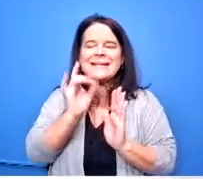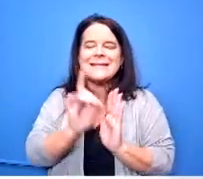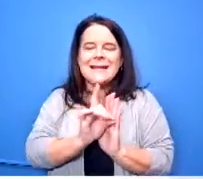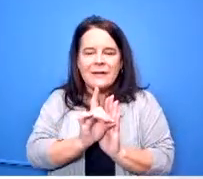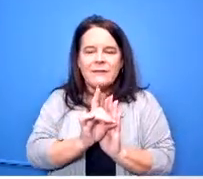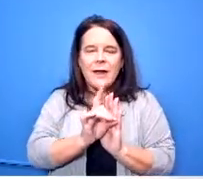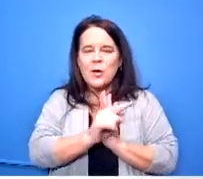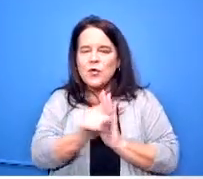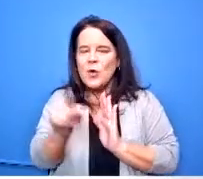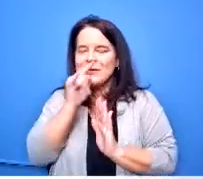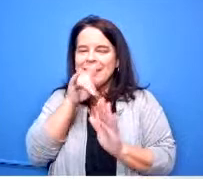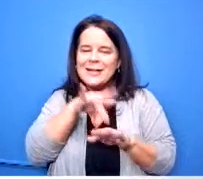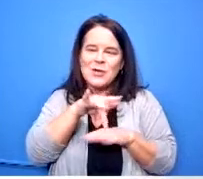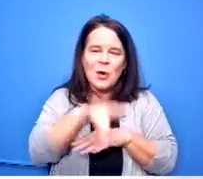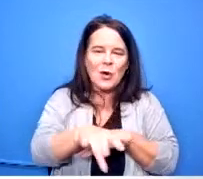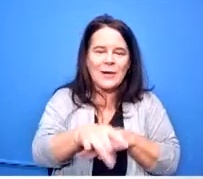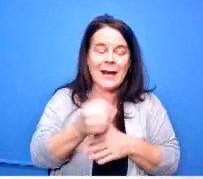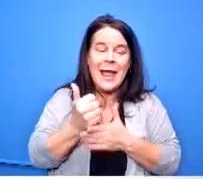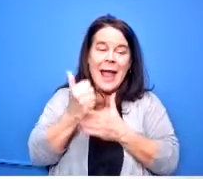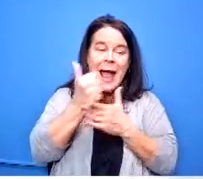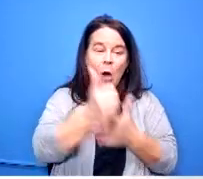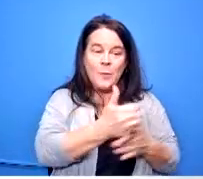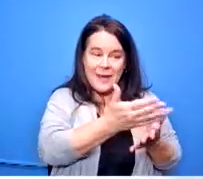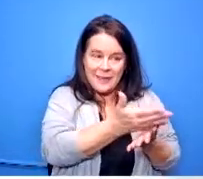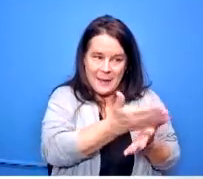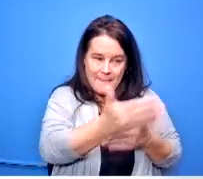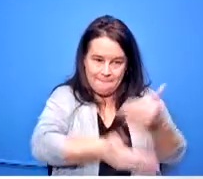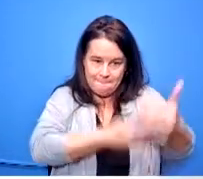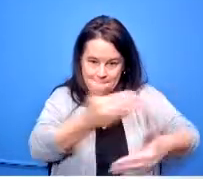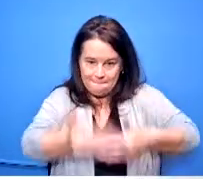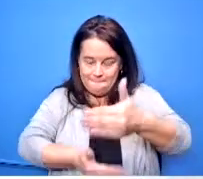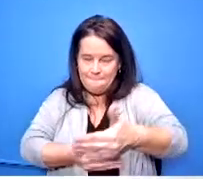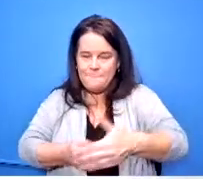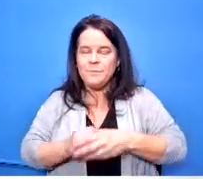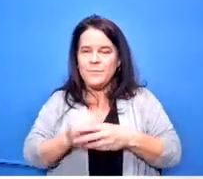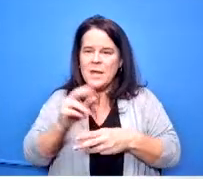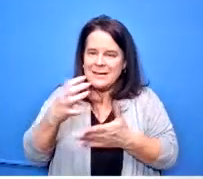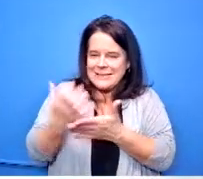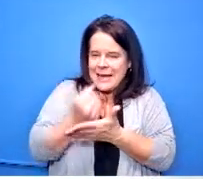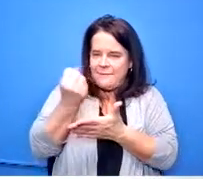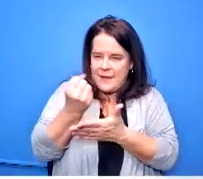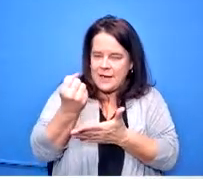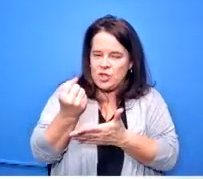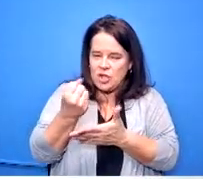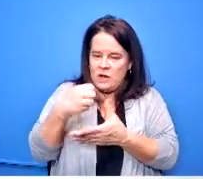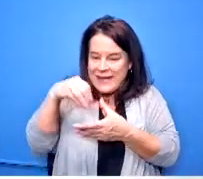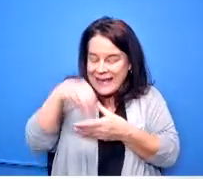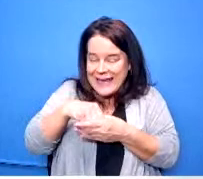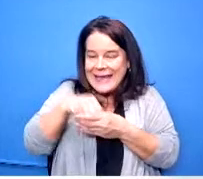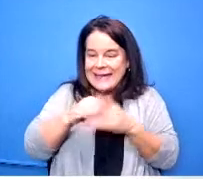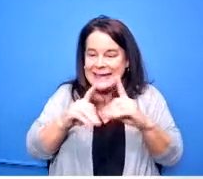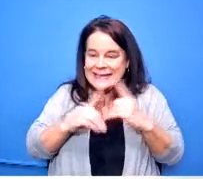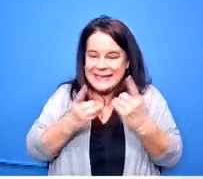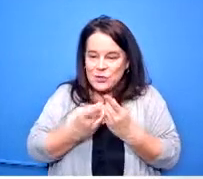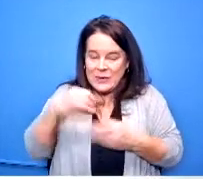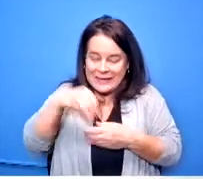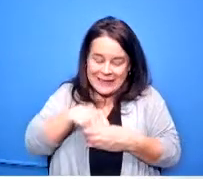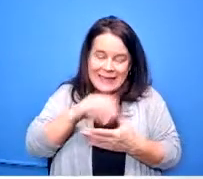and helping them move through our in-house offerings so that we can get them on campus and